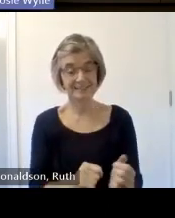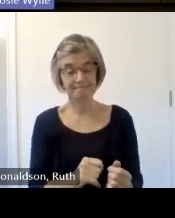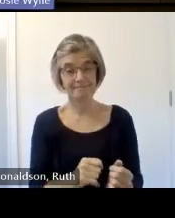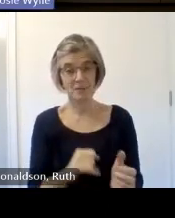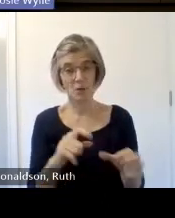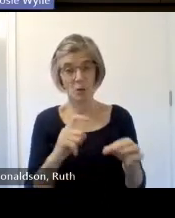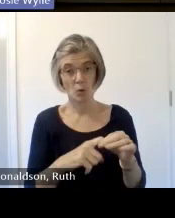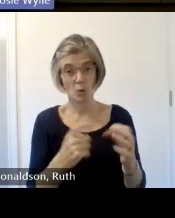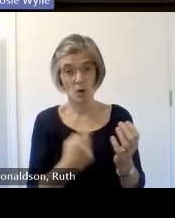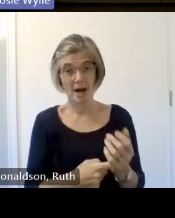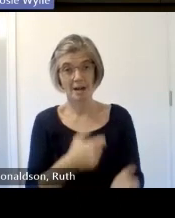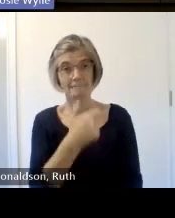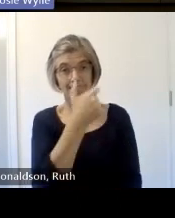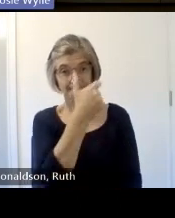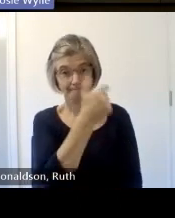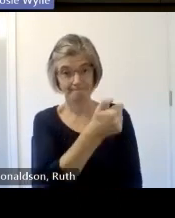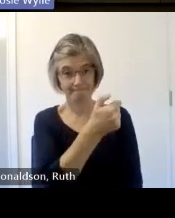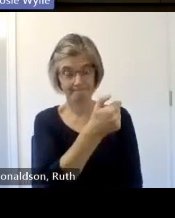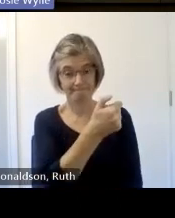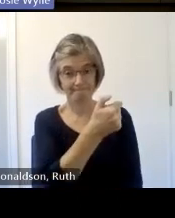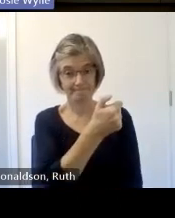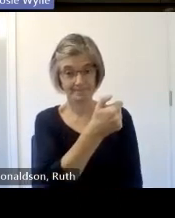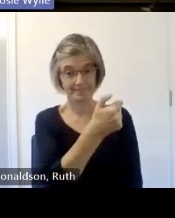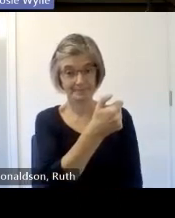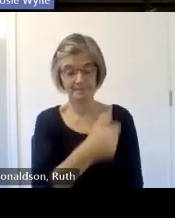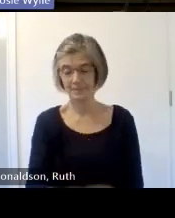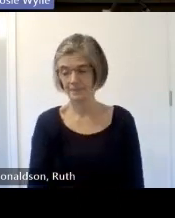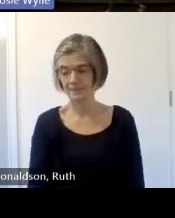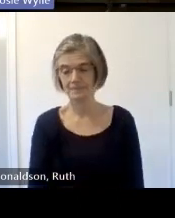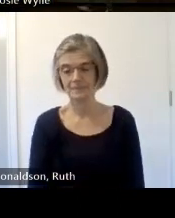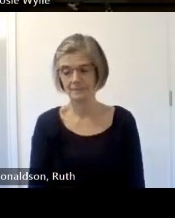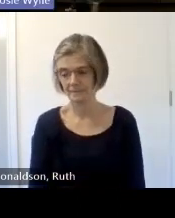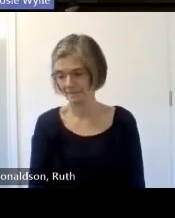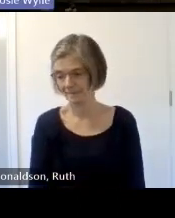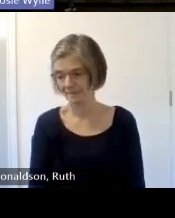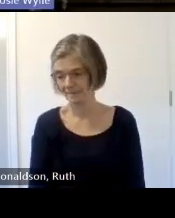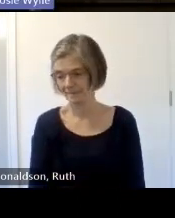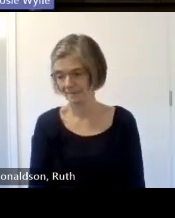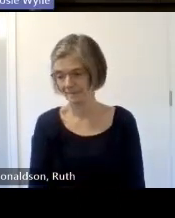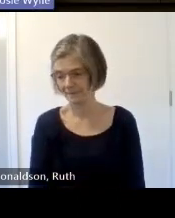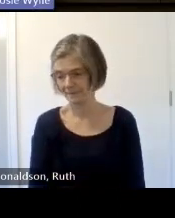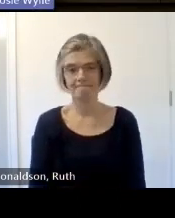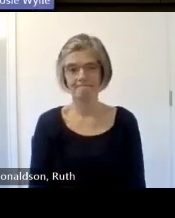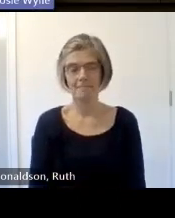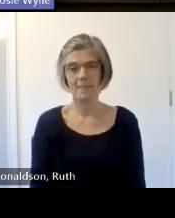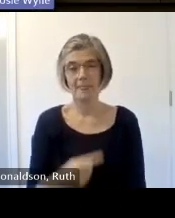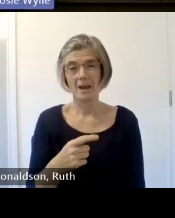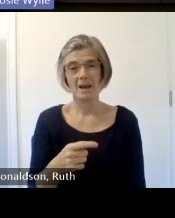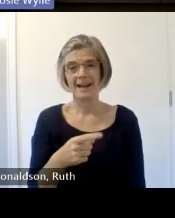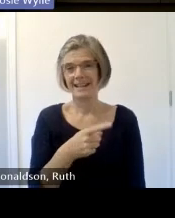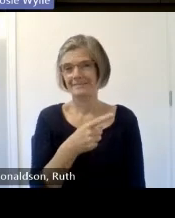going to do it as well so basically and slido is a tech that helps bring us all together so you